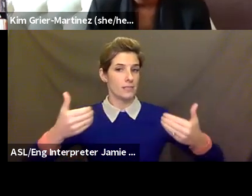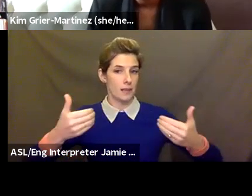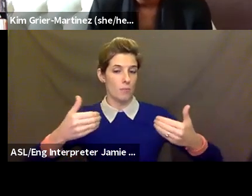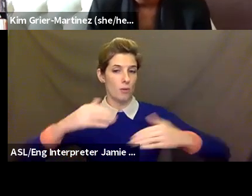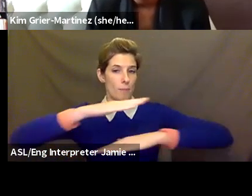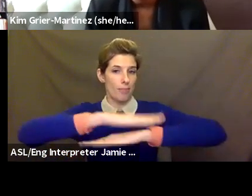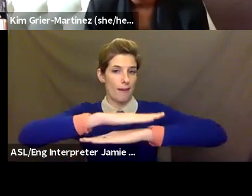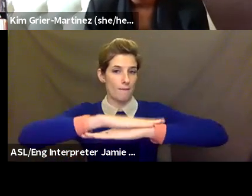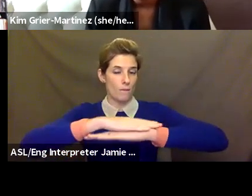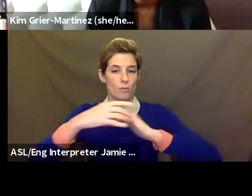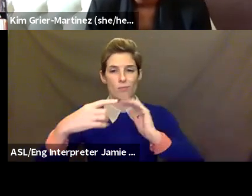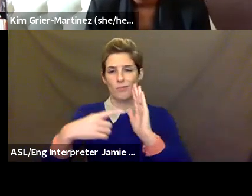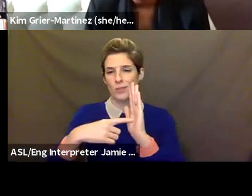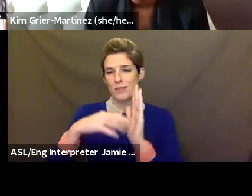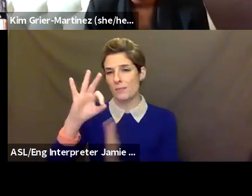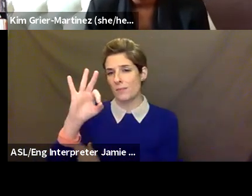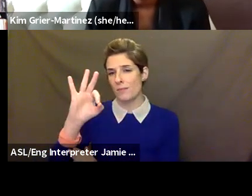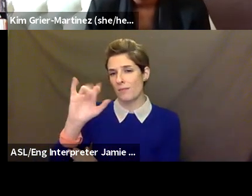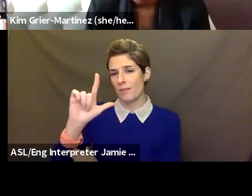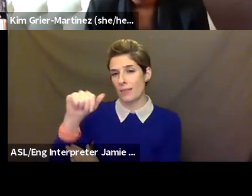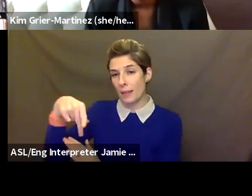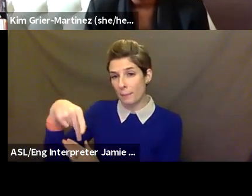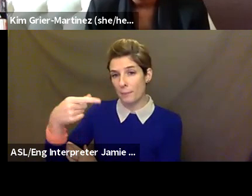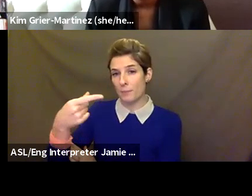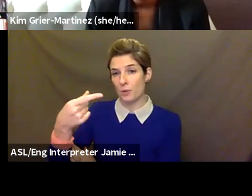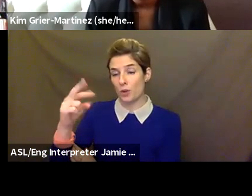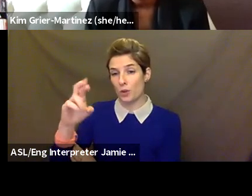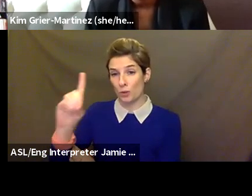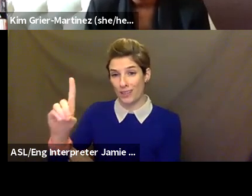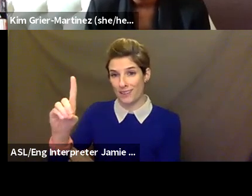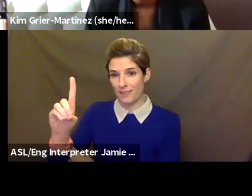a bit more of a back and forth, that isn't within the time of a